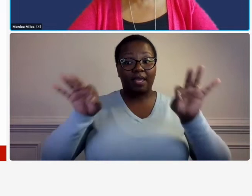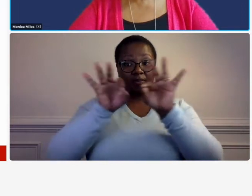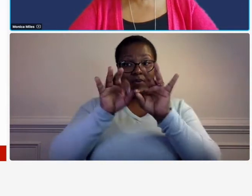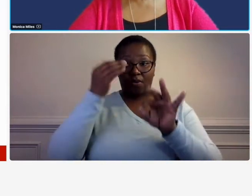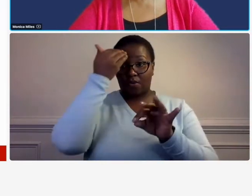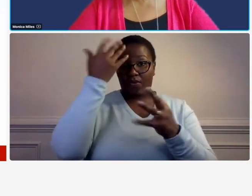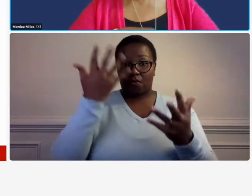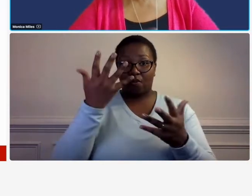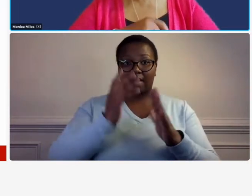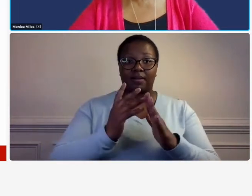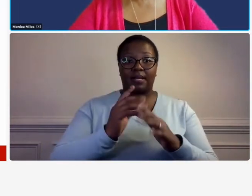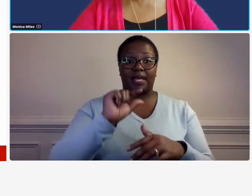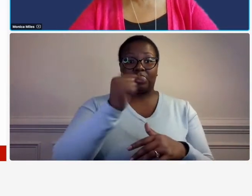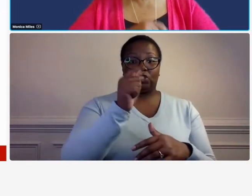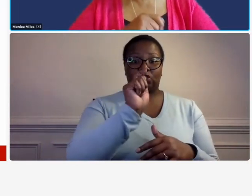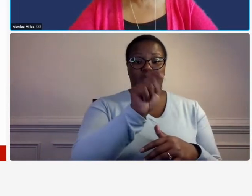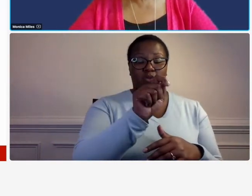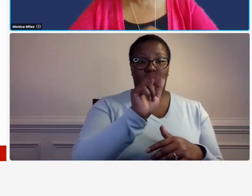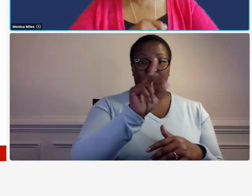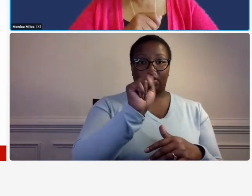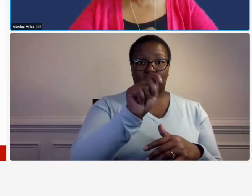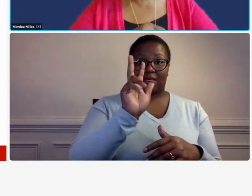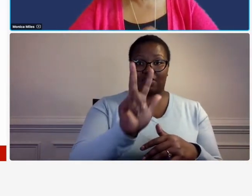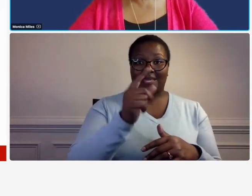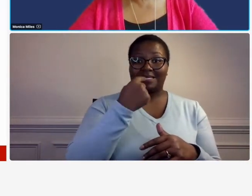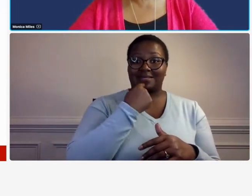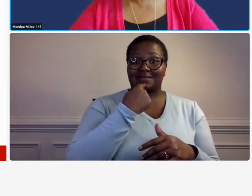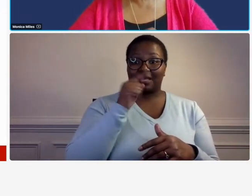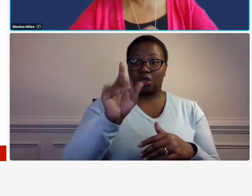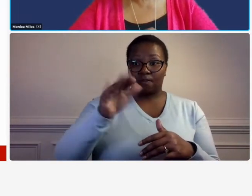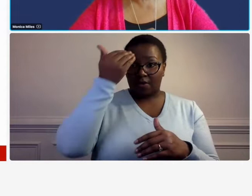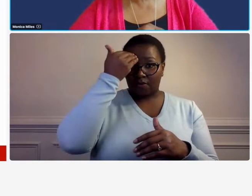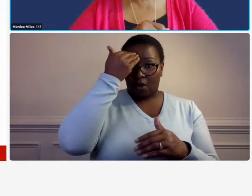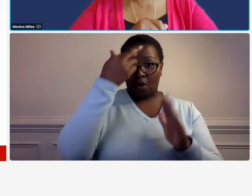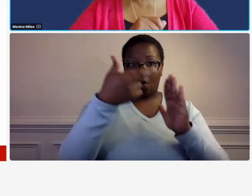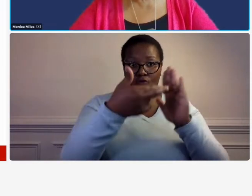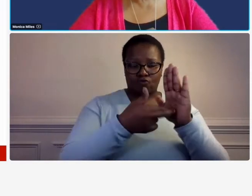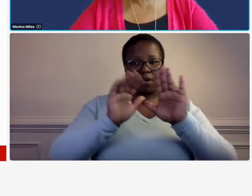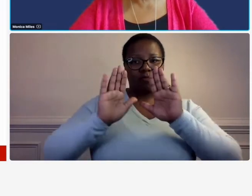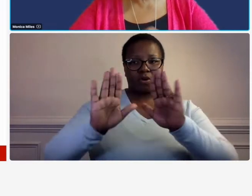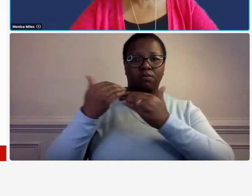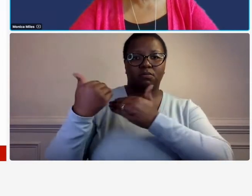it addresses your responsibility for knowing the rules and regulations related to the ad adequacy